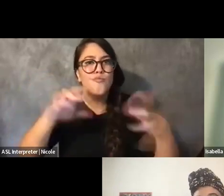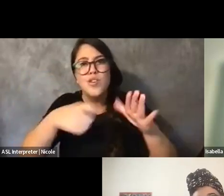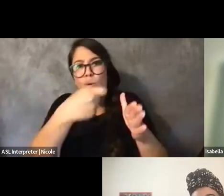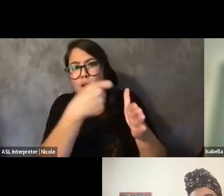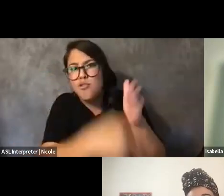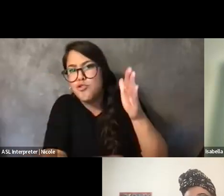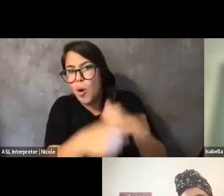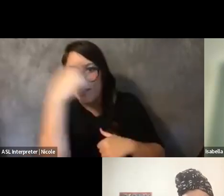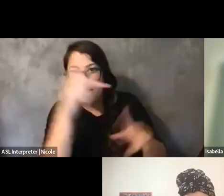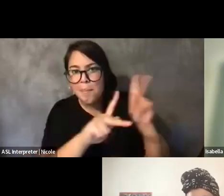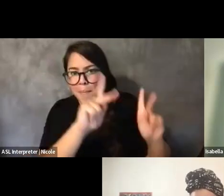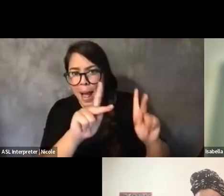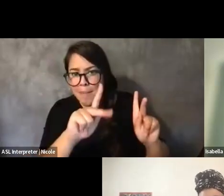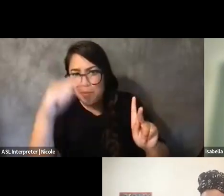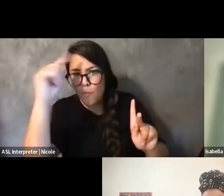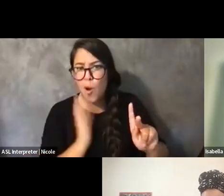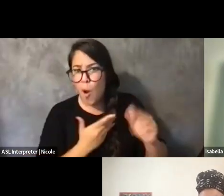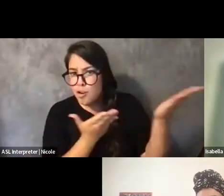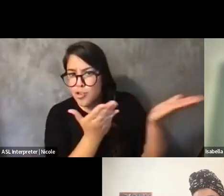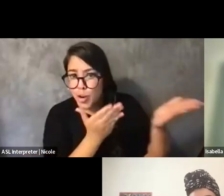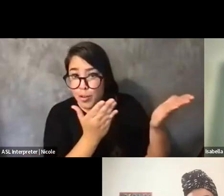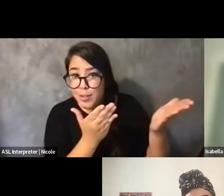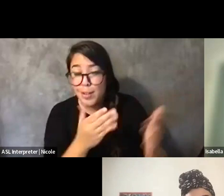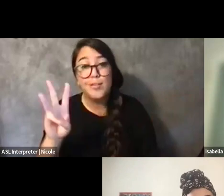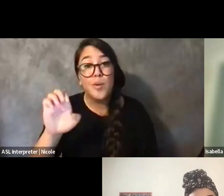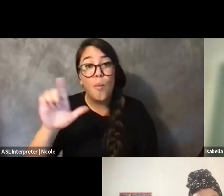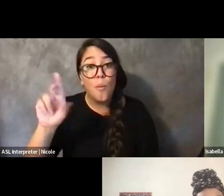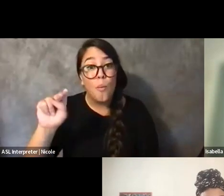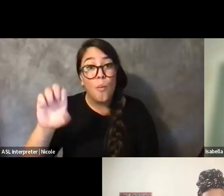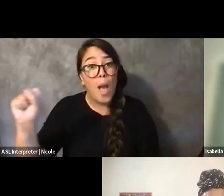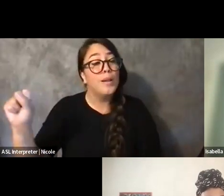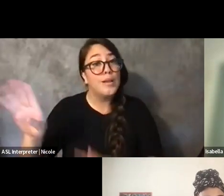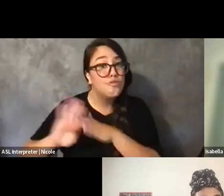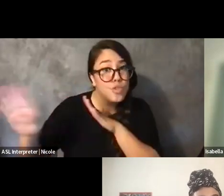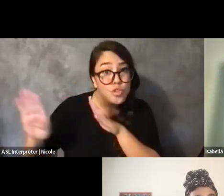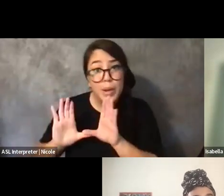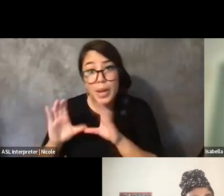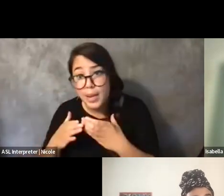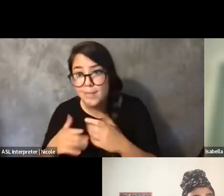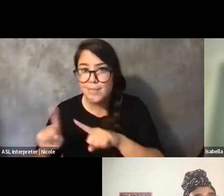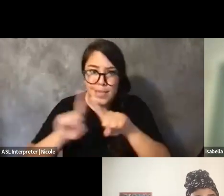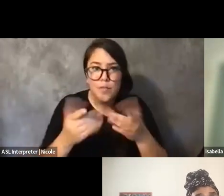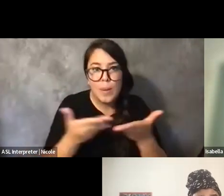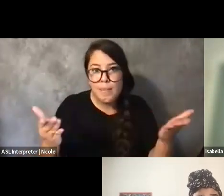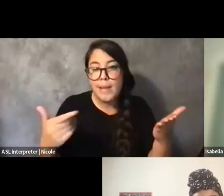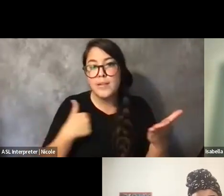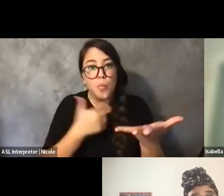Like, wellness retreats and the types of things that we were looking to do with Black Creative Healing, people make a lot of money off of.